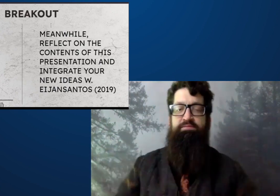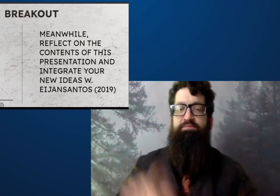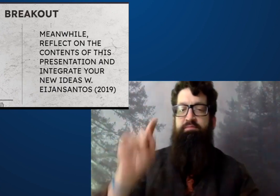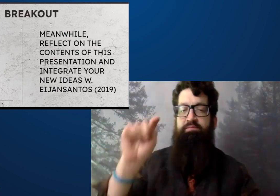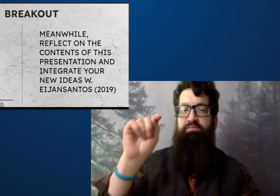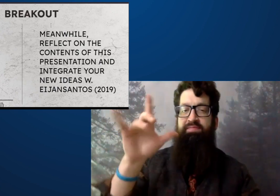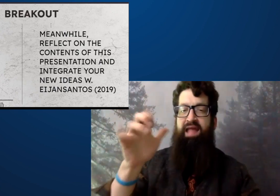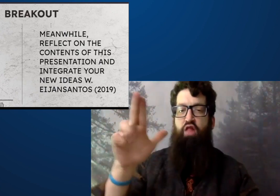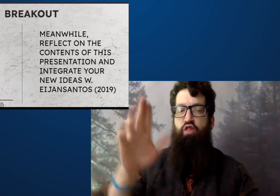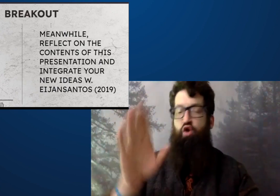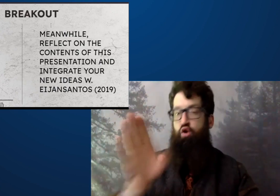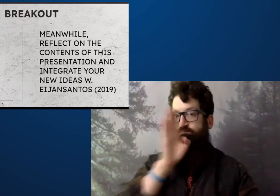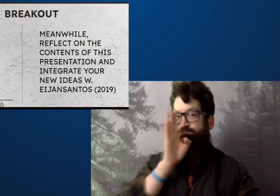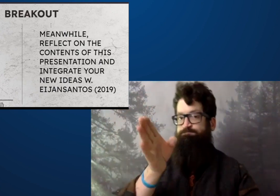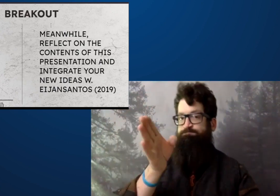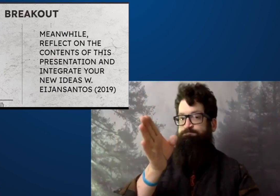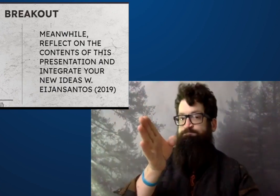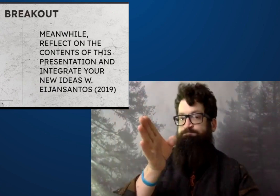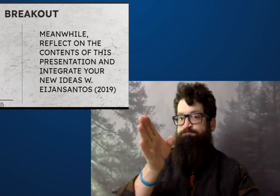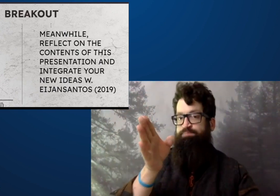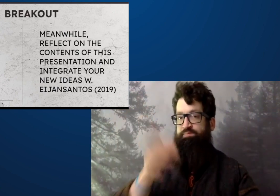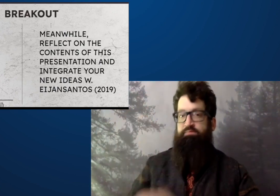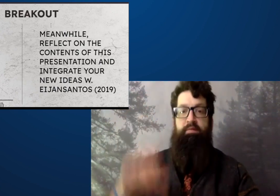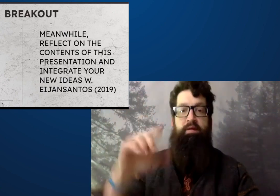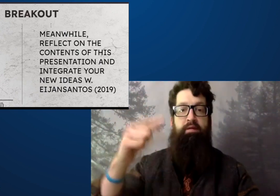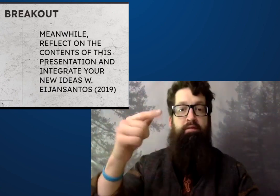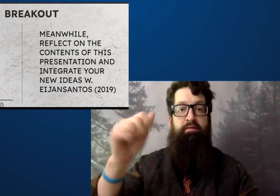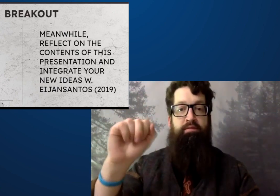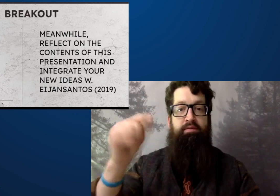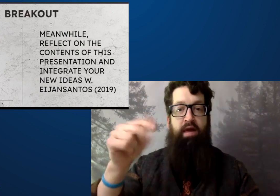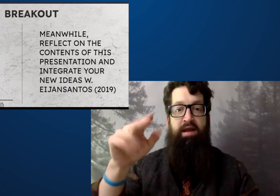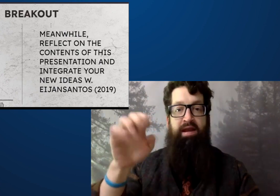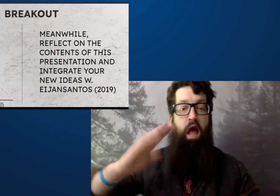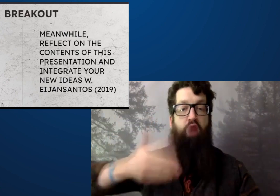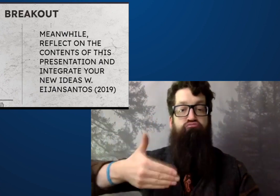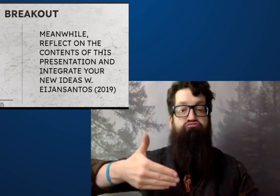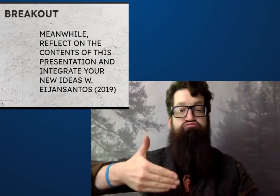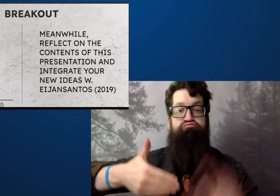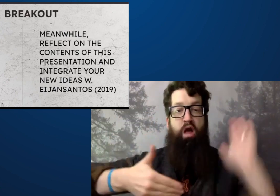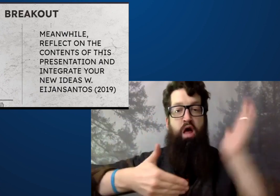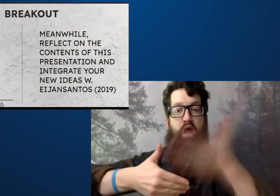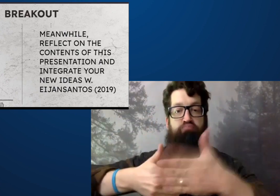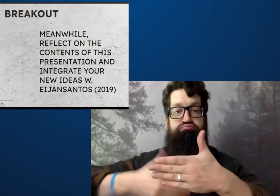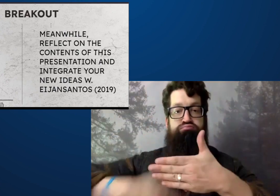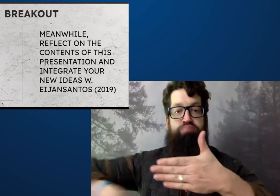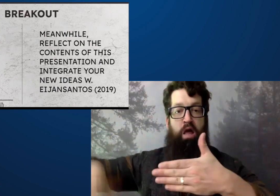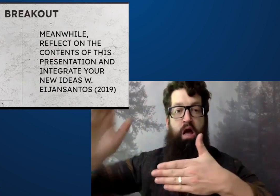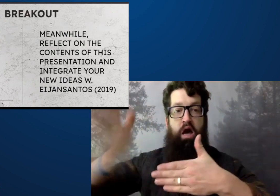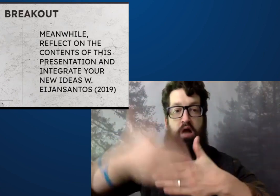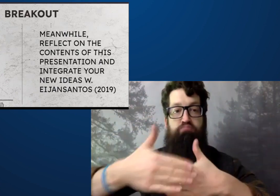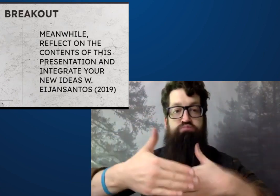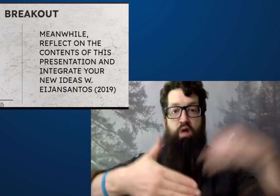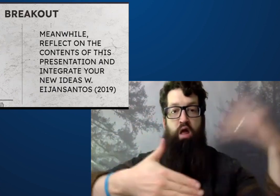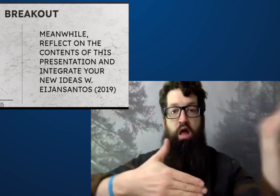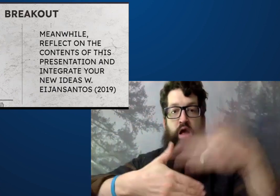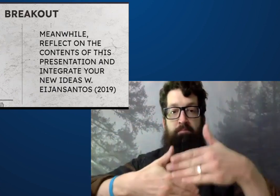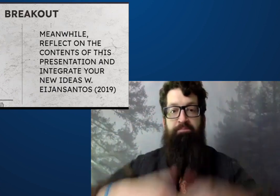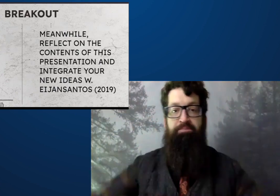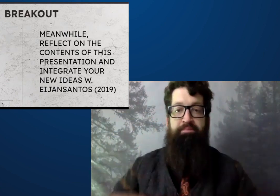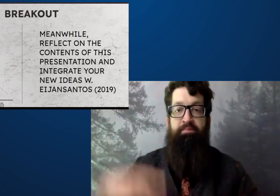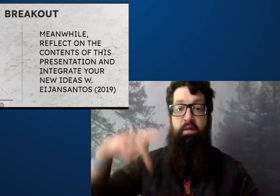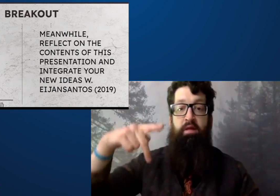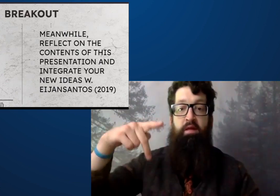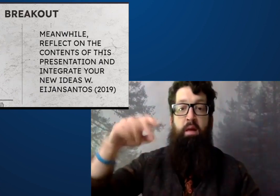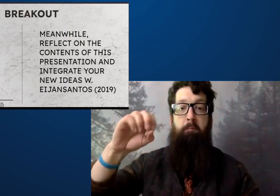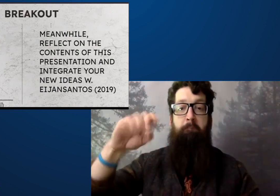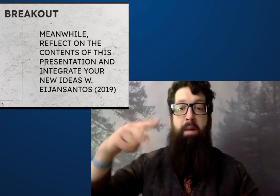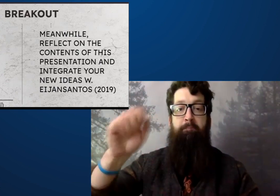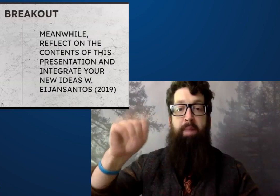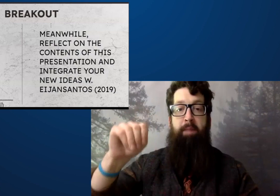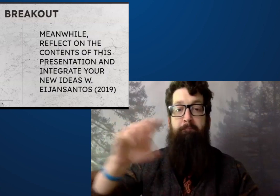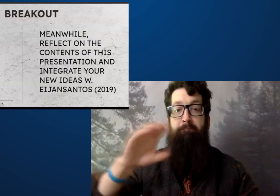a methodology or a gauge, step by step,